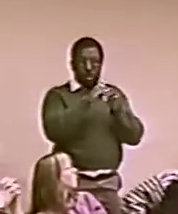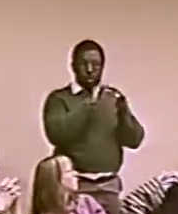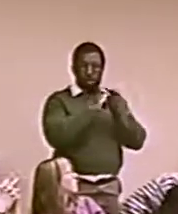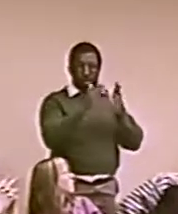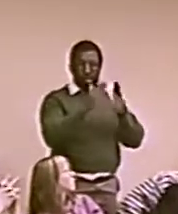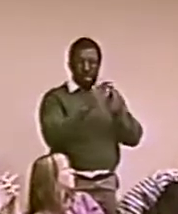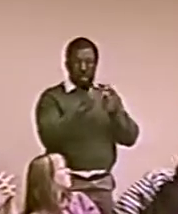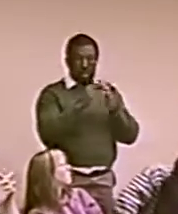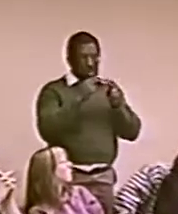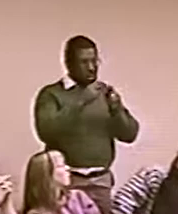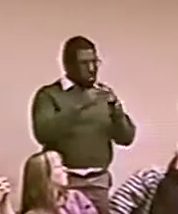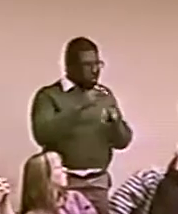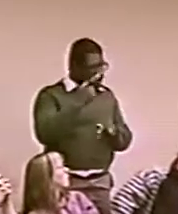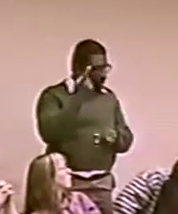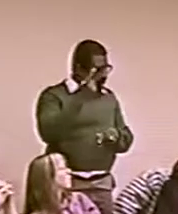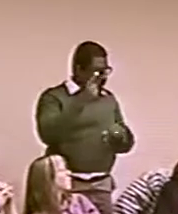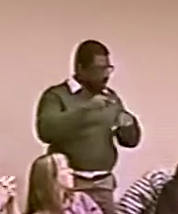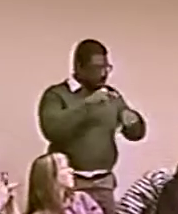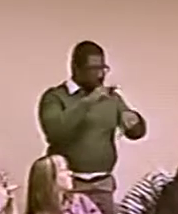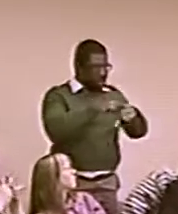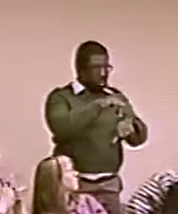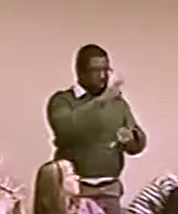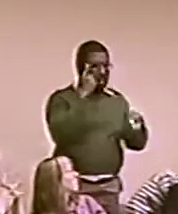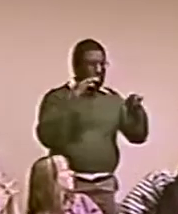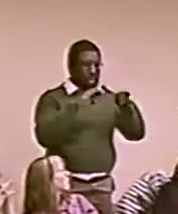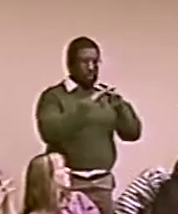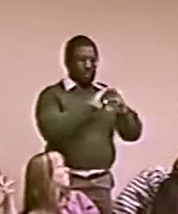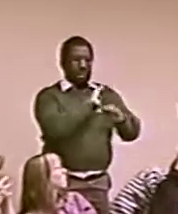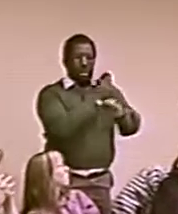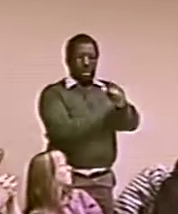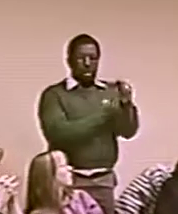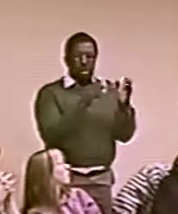WE ARE JUST TALKING ABOUT IDENTITY...